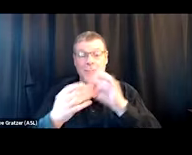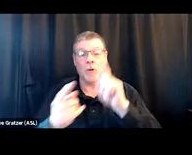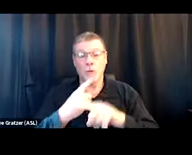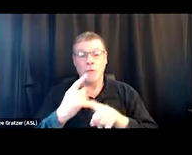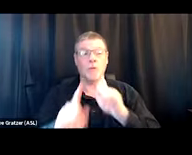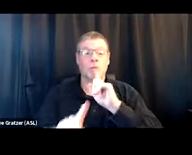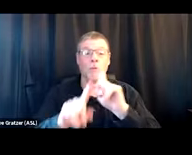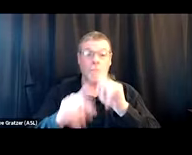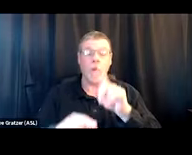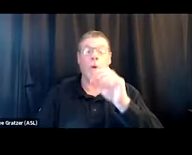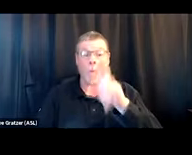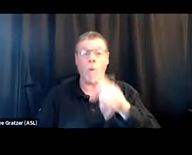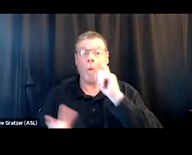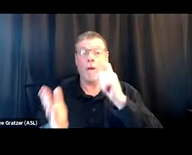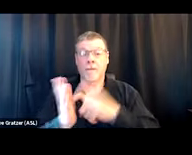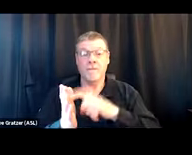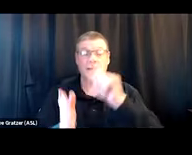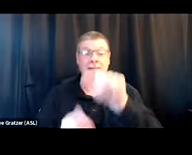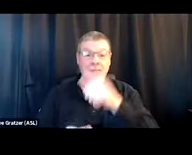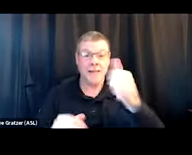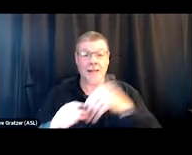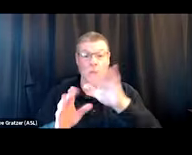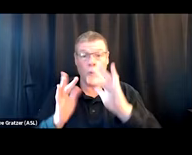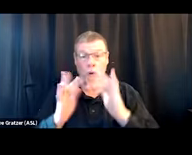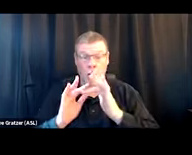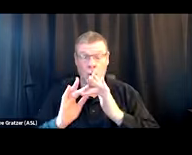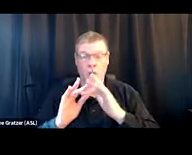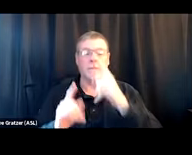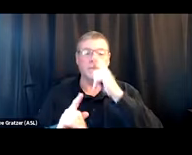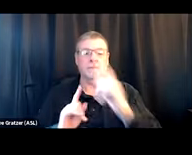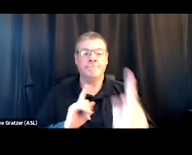or if you've identified someone else in your network that you would like to come check on you.